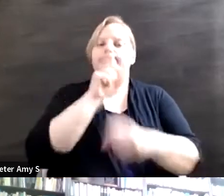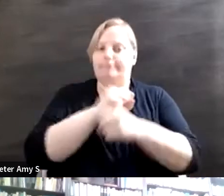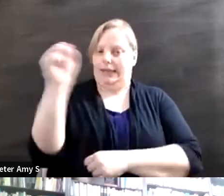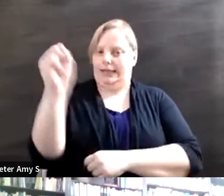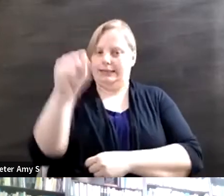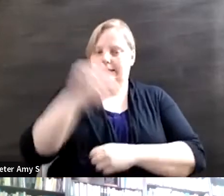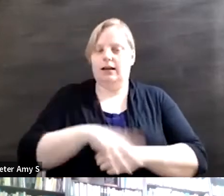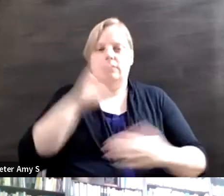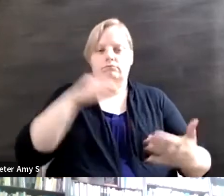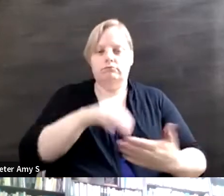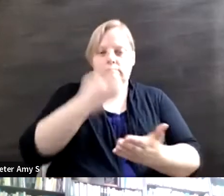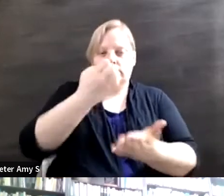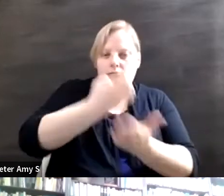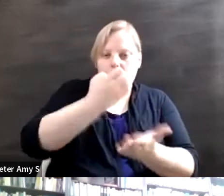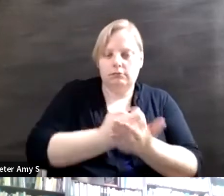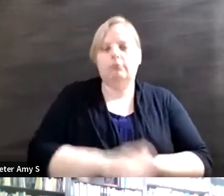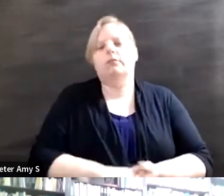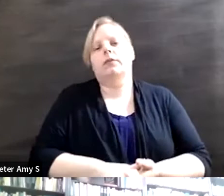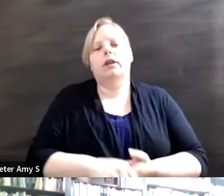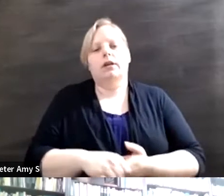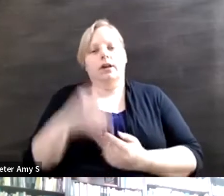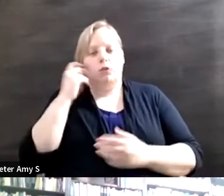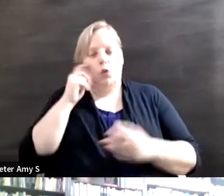the economics and externalities of exclusion if you look at the linguistic differences between